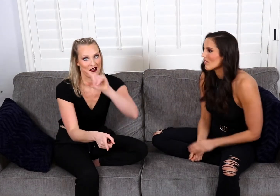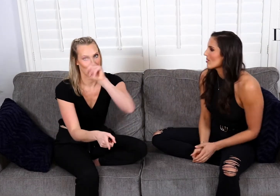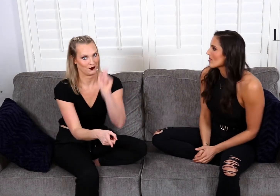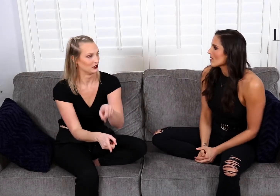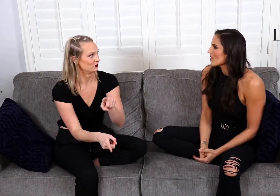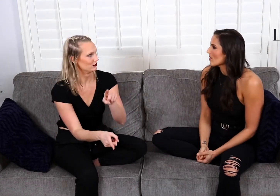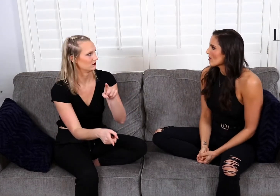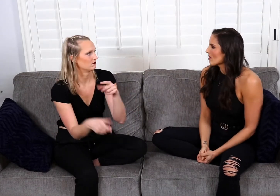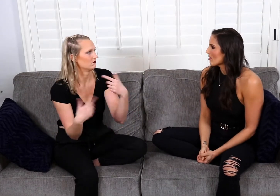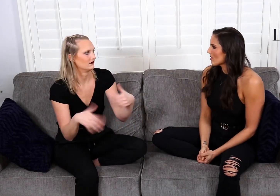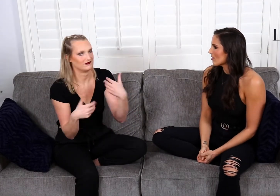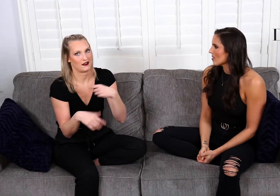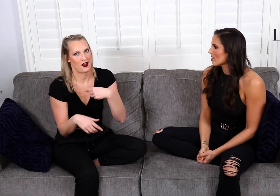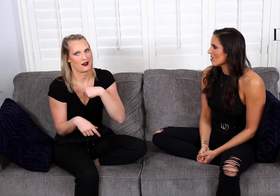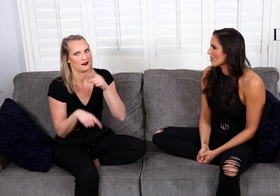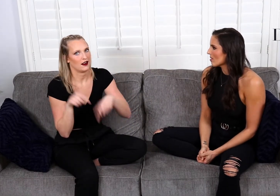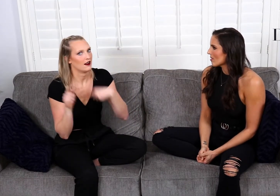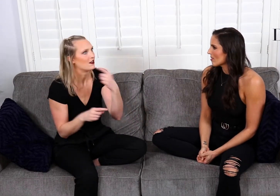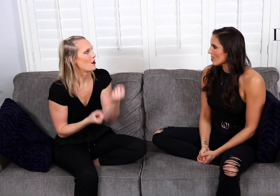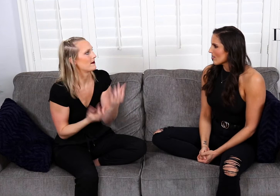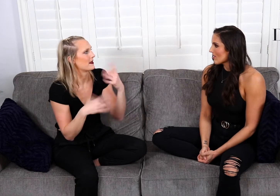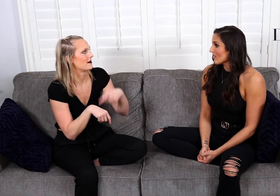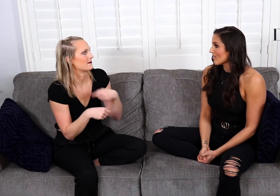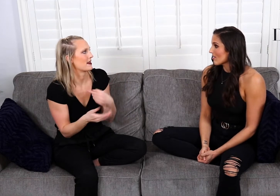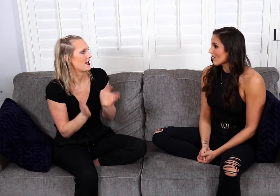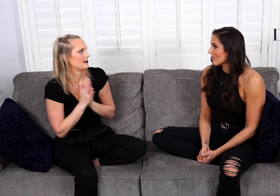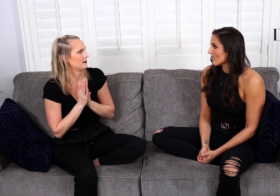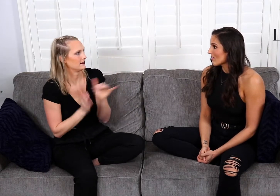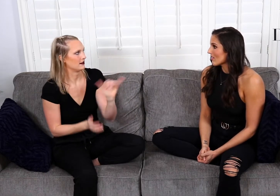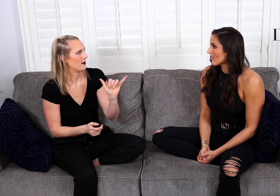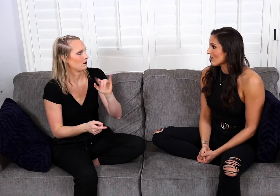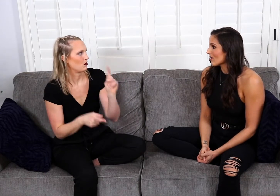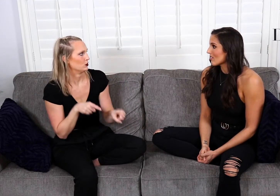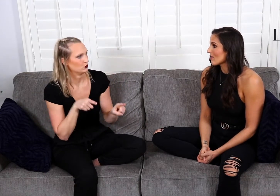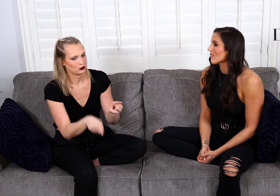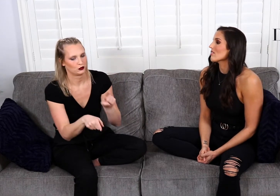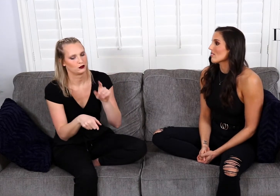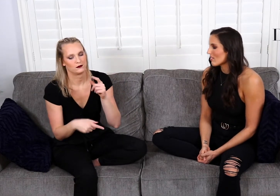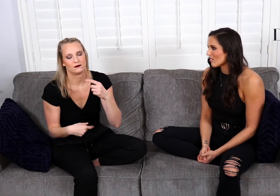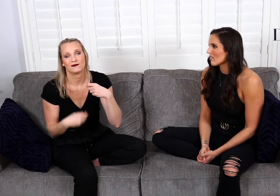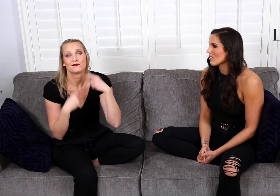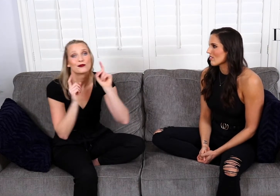So this question, I can't even tell you how many times I’ve gotten asked this question.